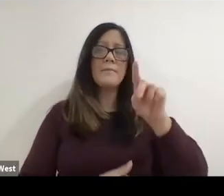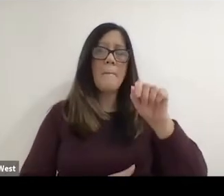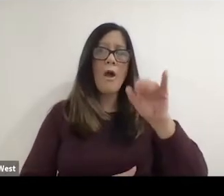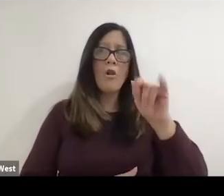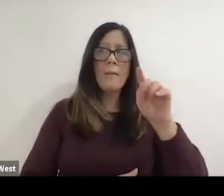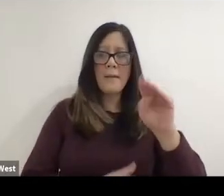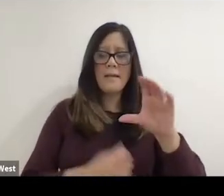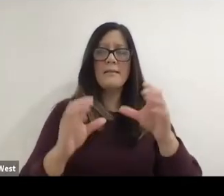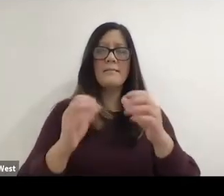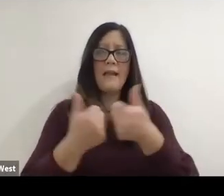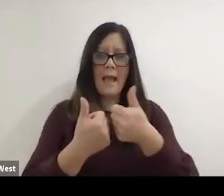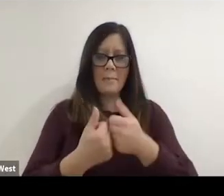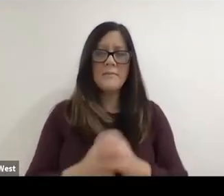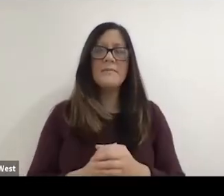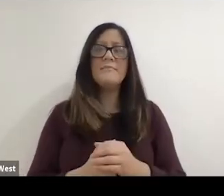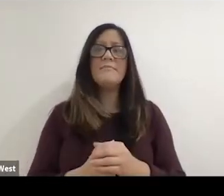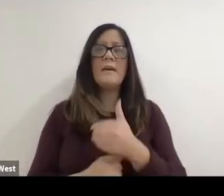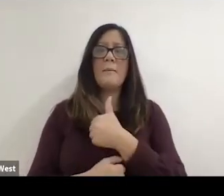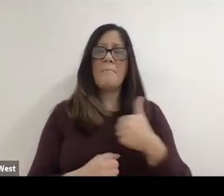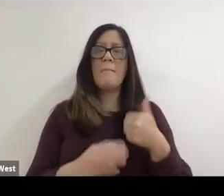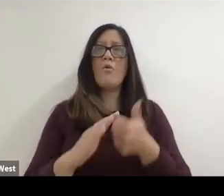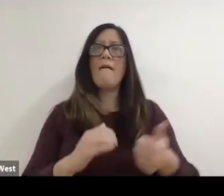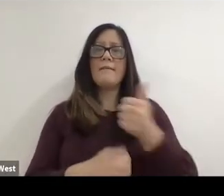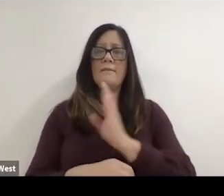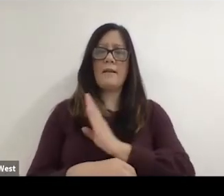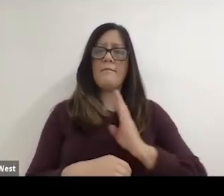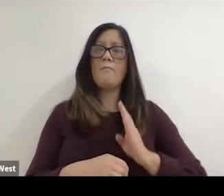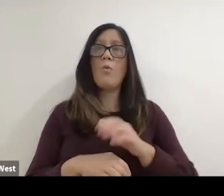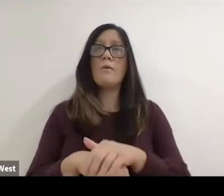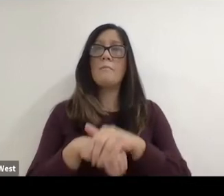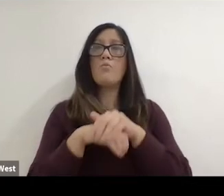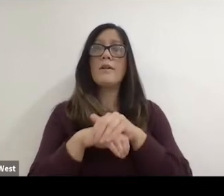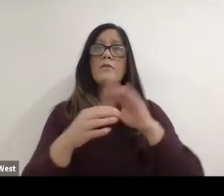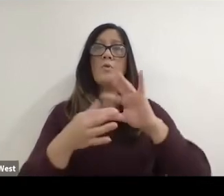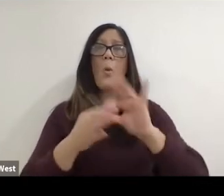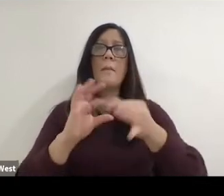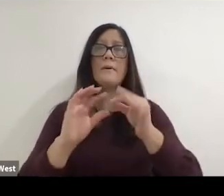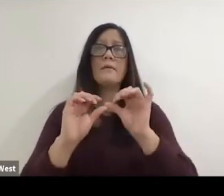a member of the Executive Board of the British Olympic Association